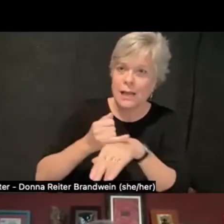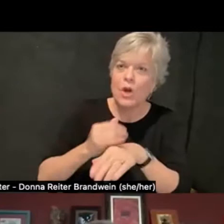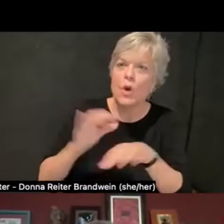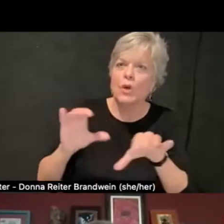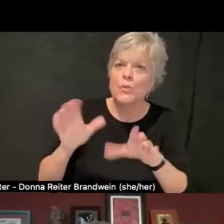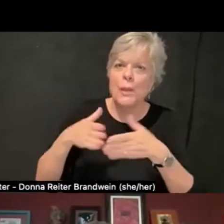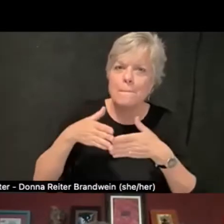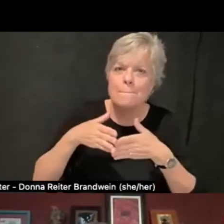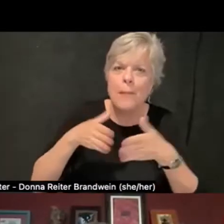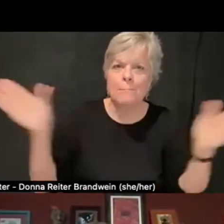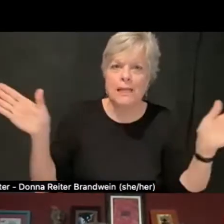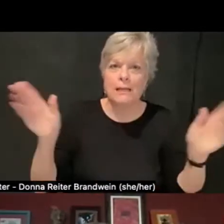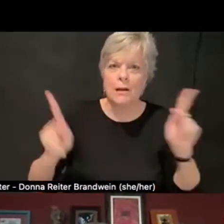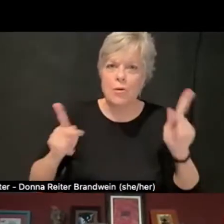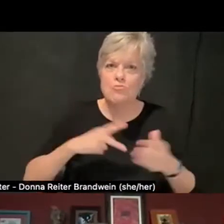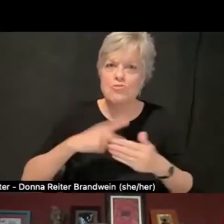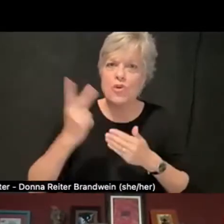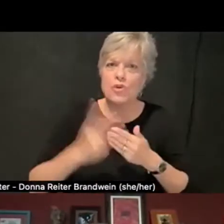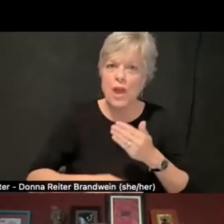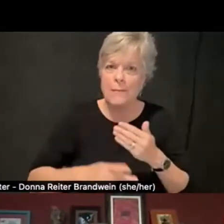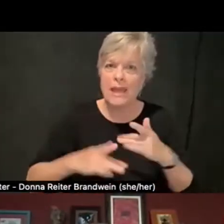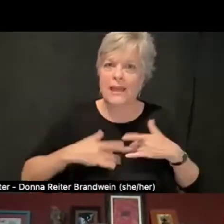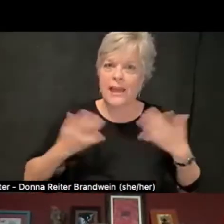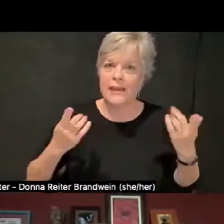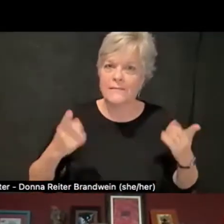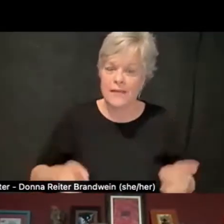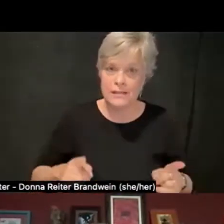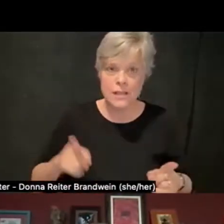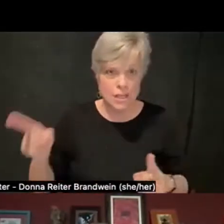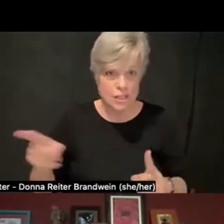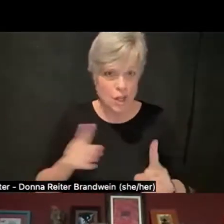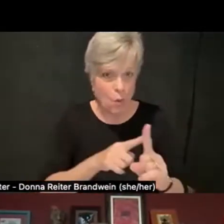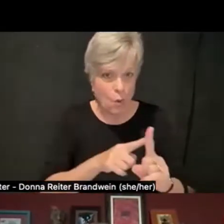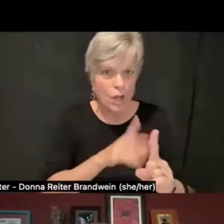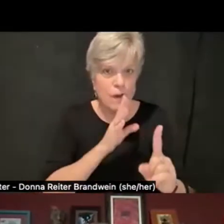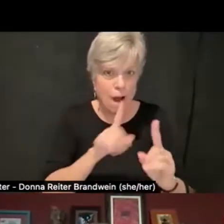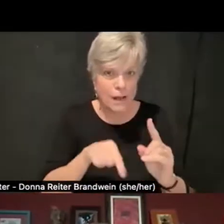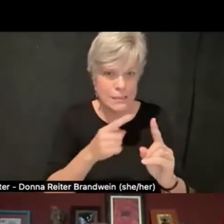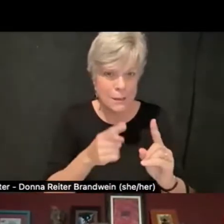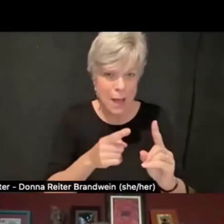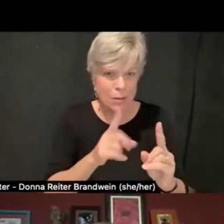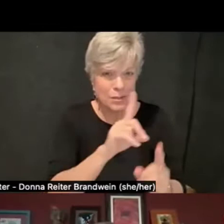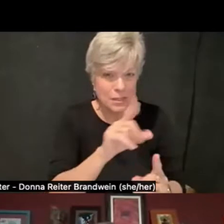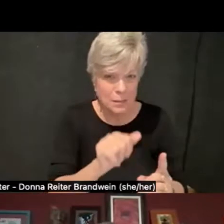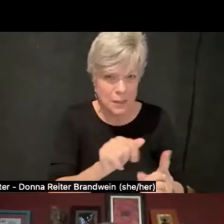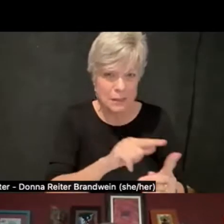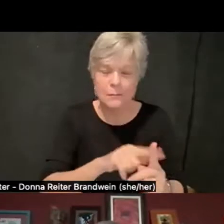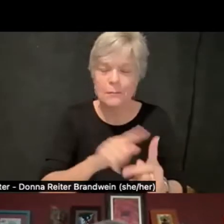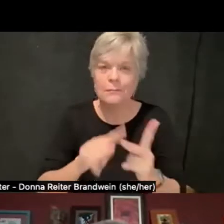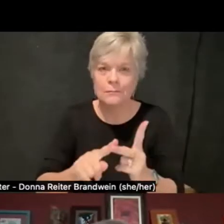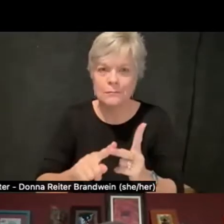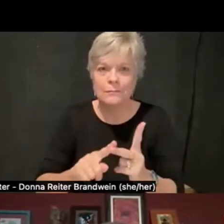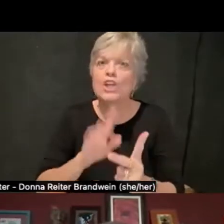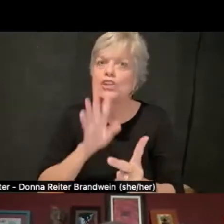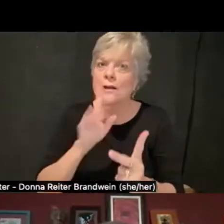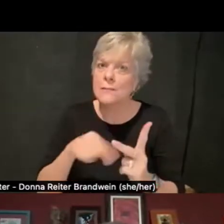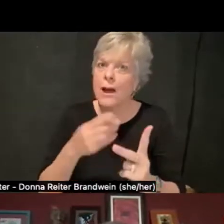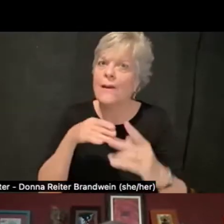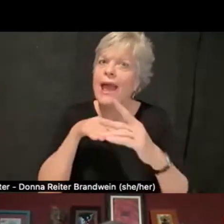that not only centers disability and talking about disability, but that centers access as a part of disability culture